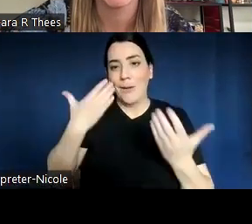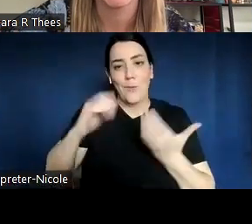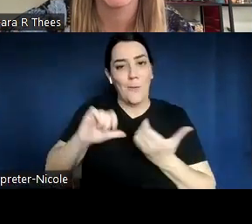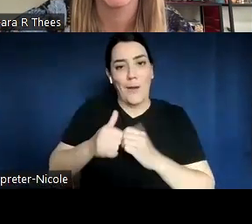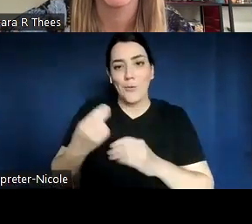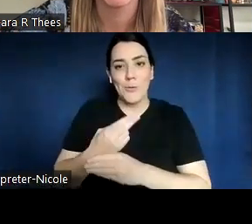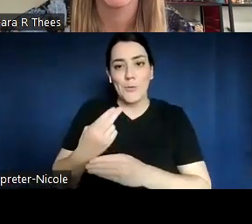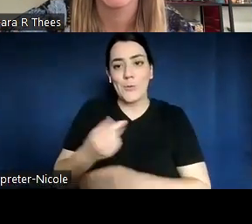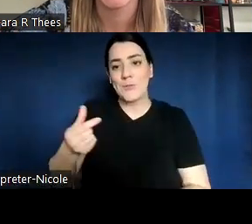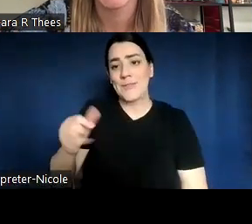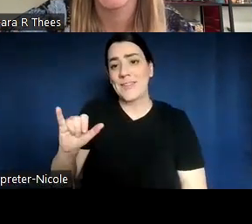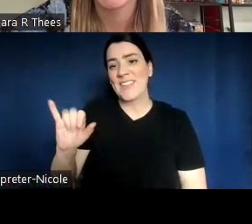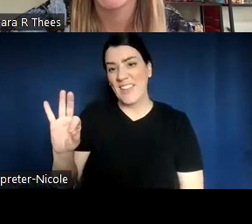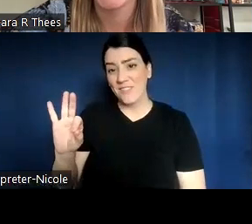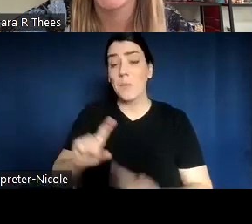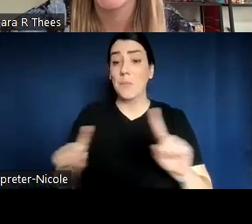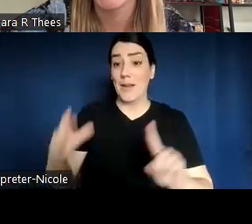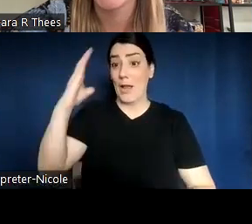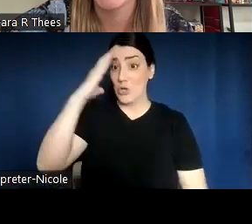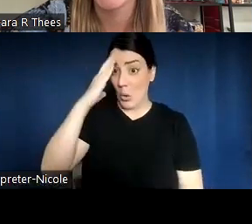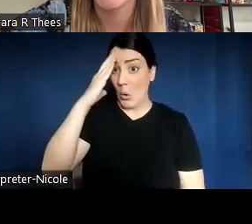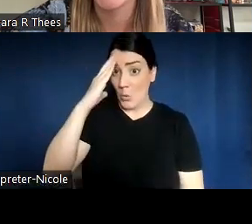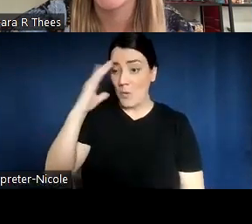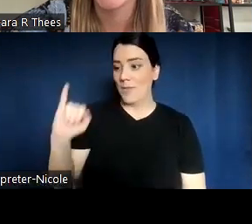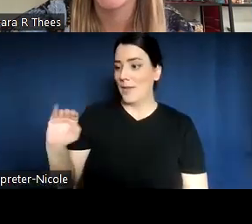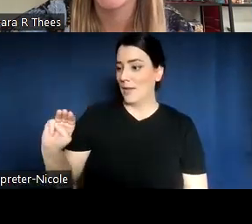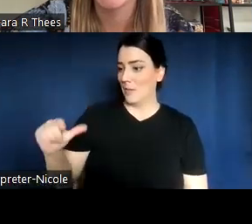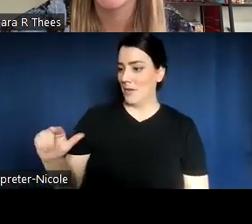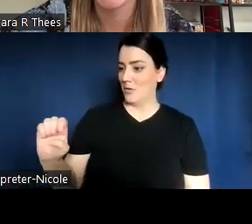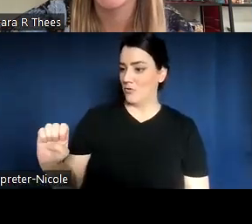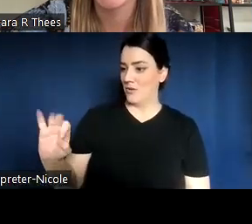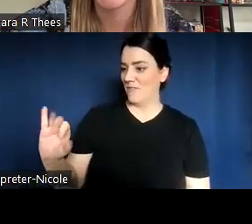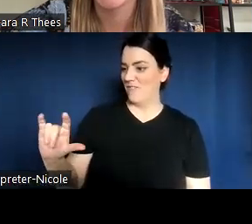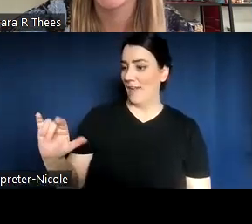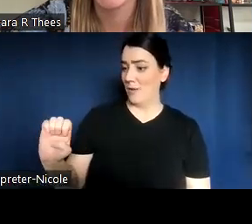I do know the file format, the image file format, GIF, and so I just found an image.